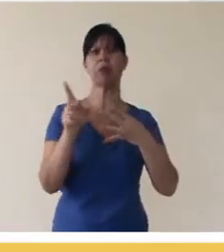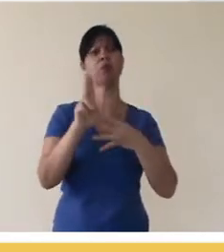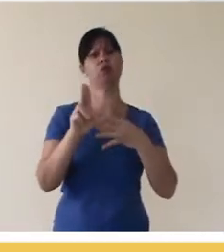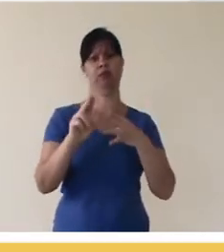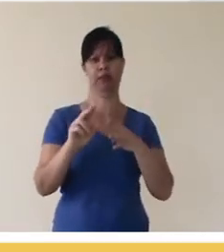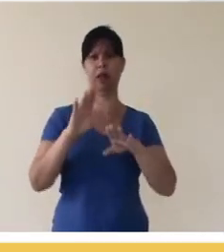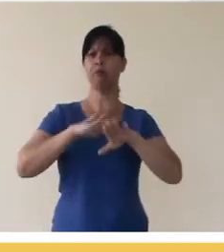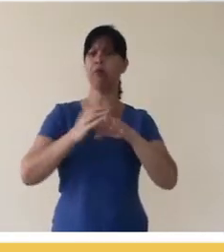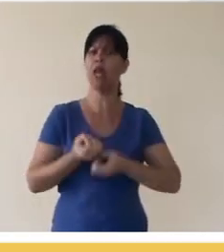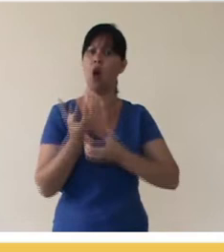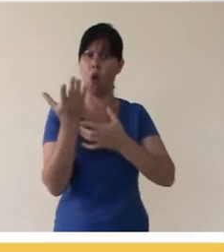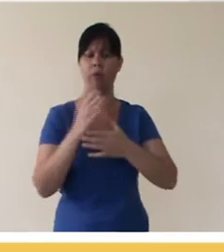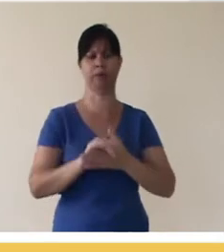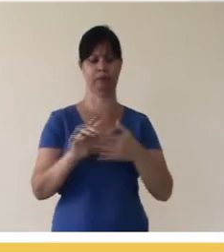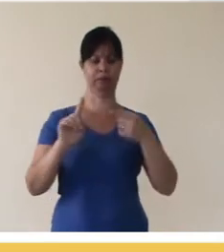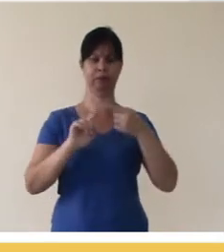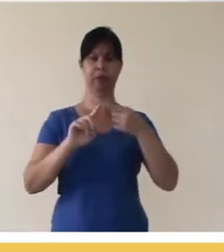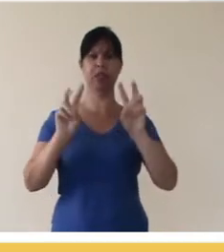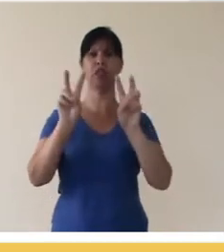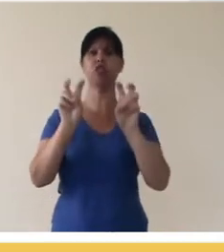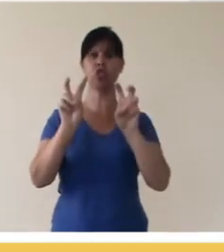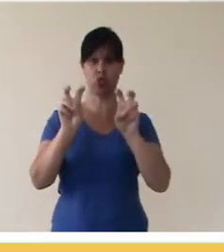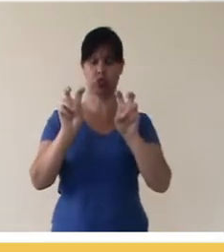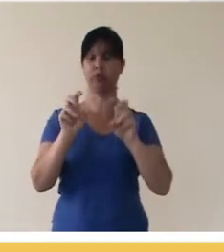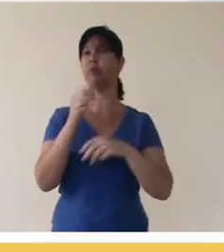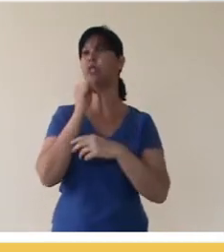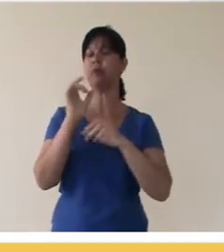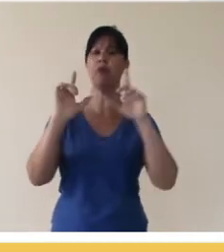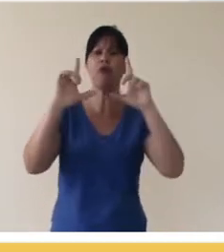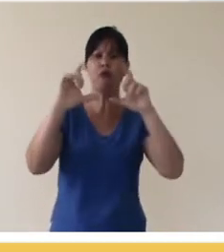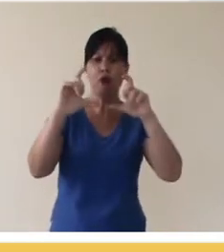always four items when attributing a work. The first is the